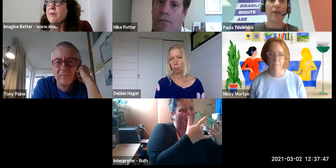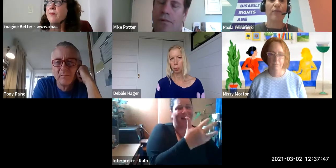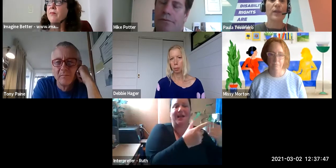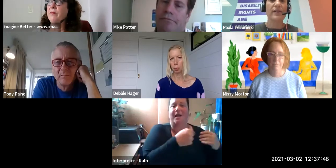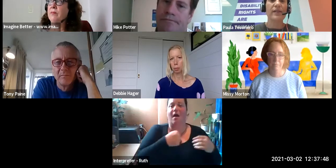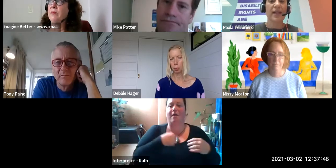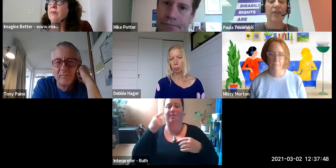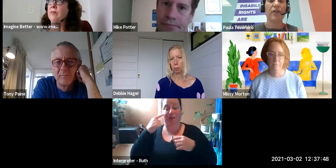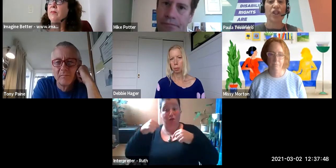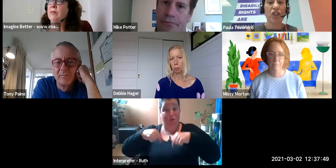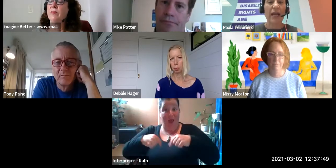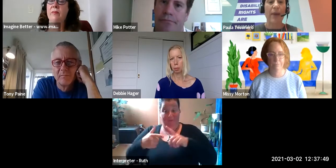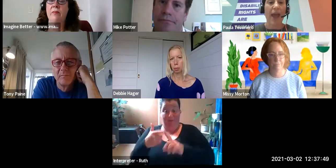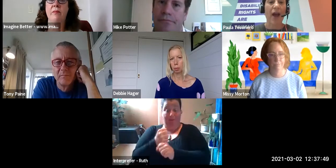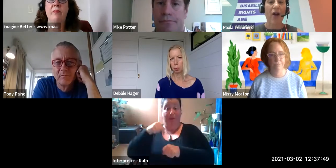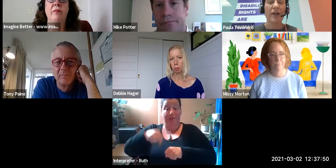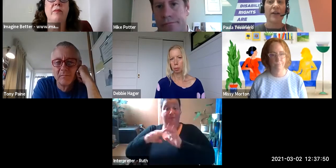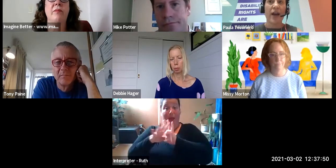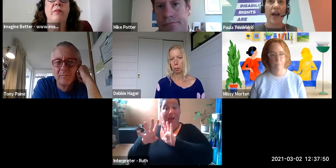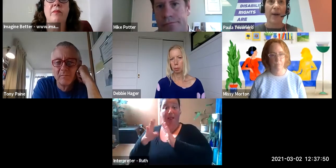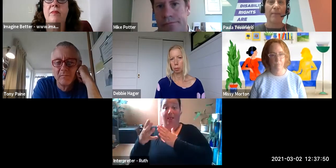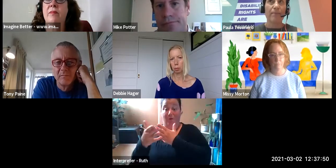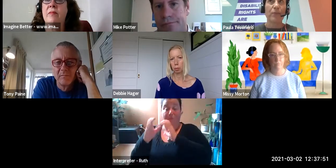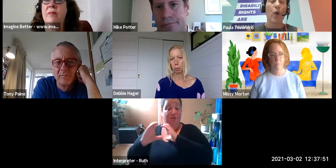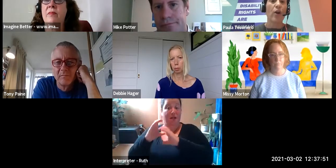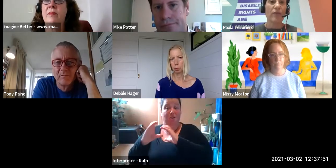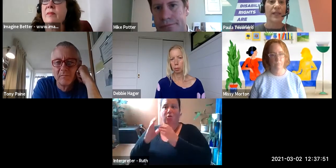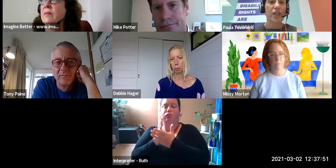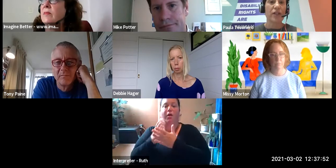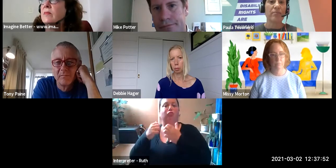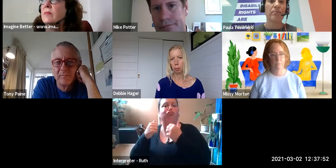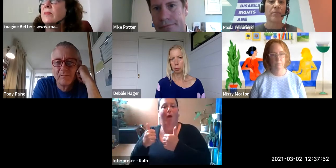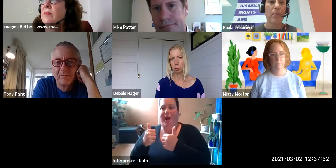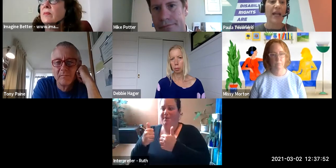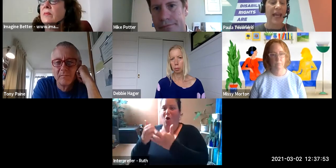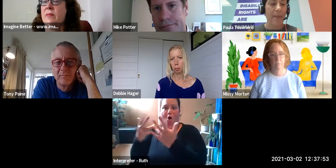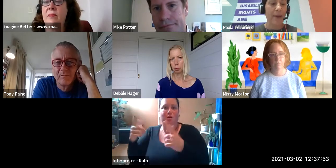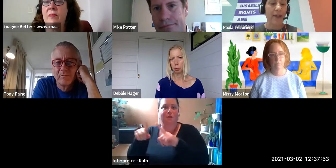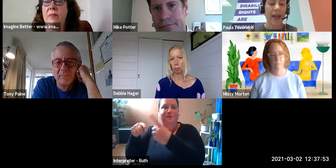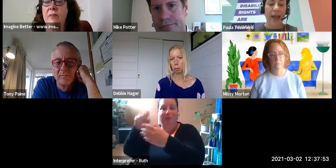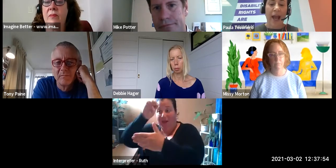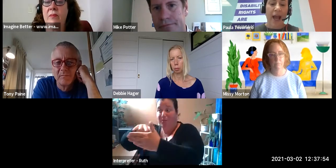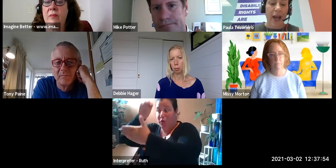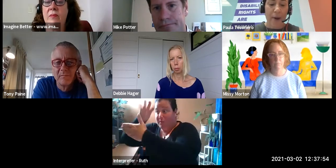bring voices together and shape how a conversation might happen.